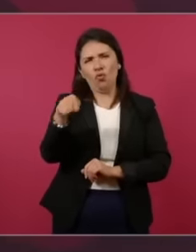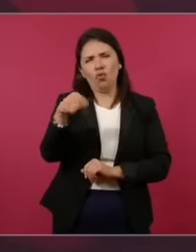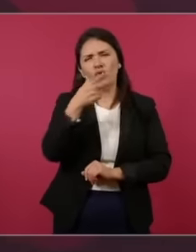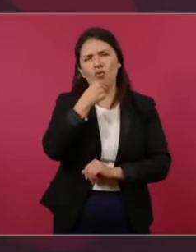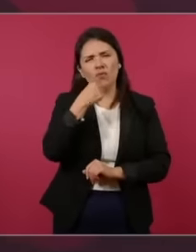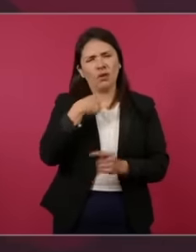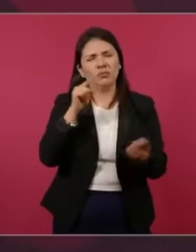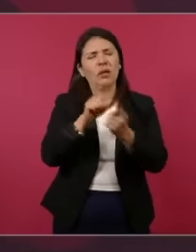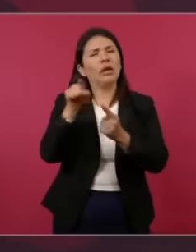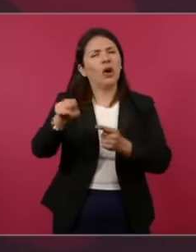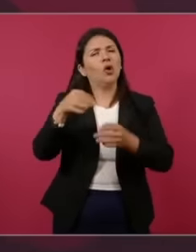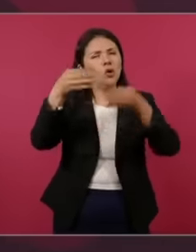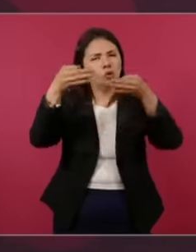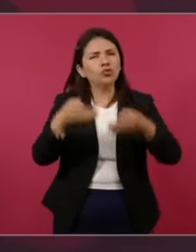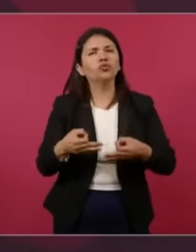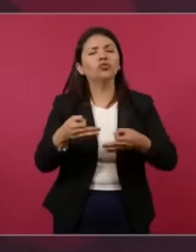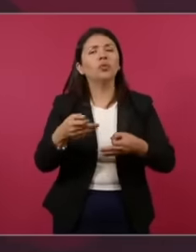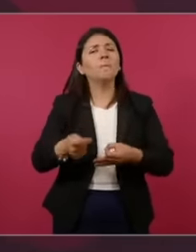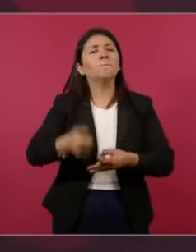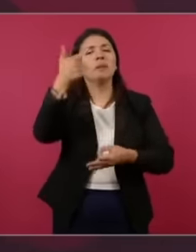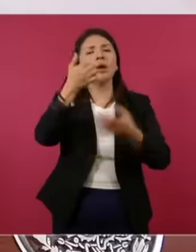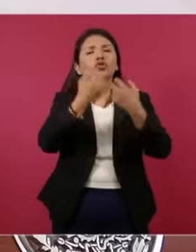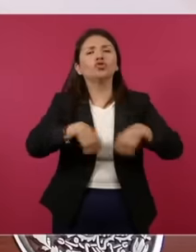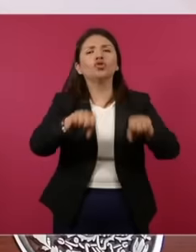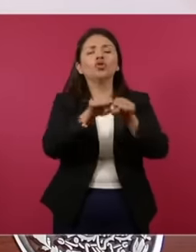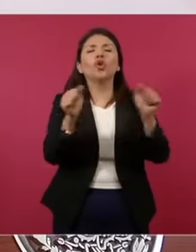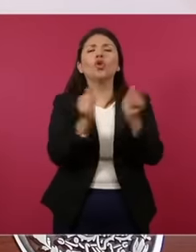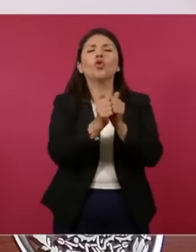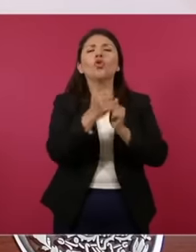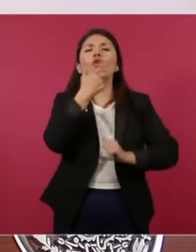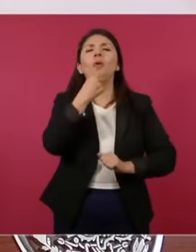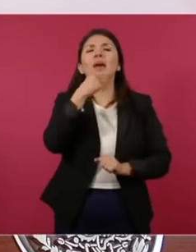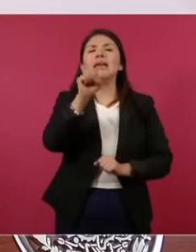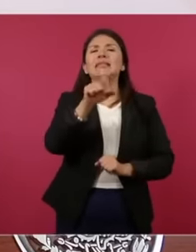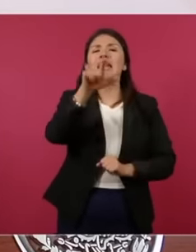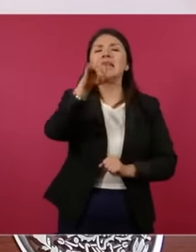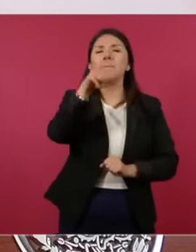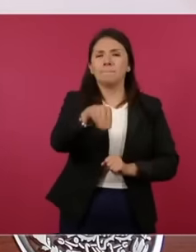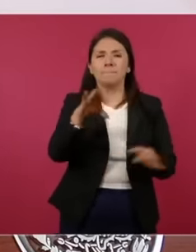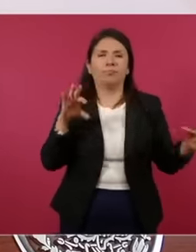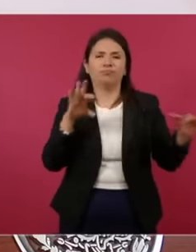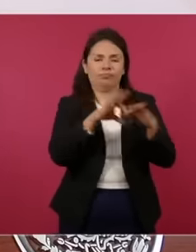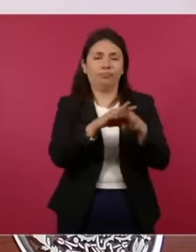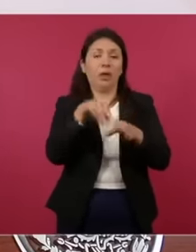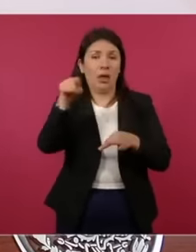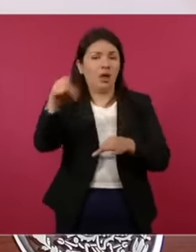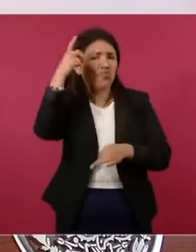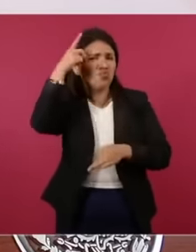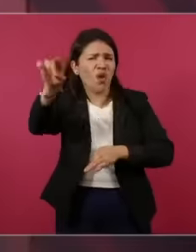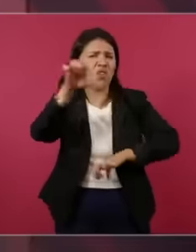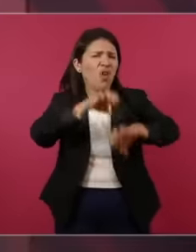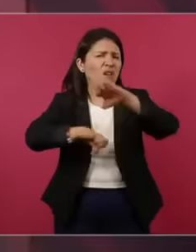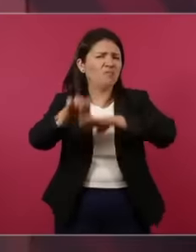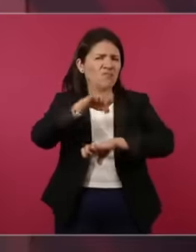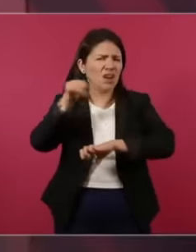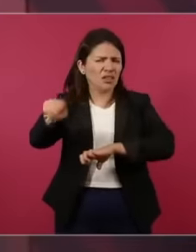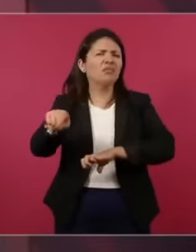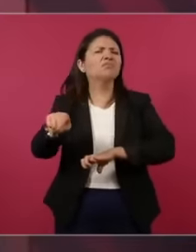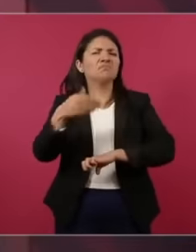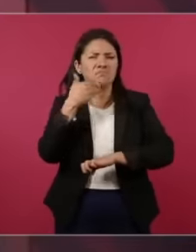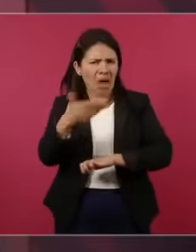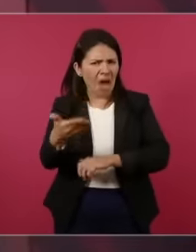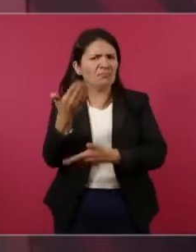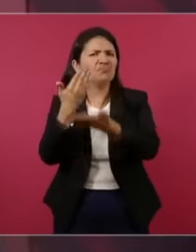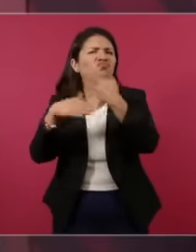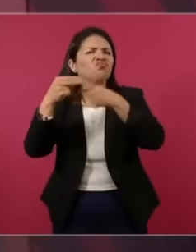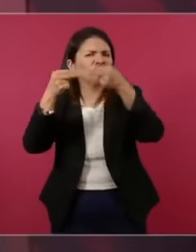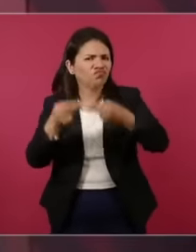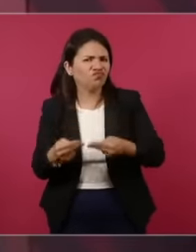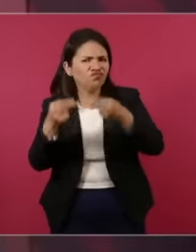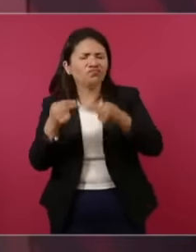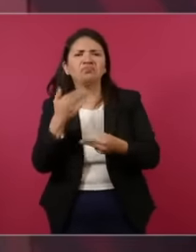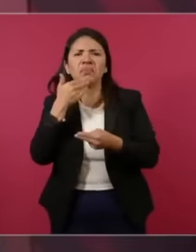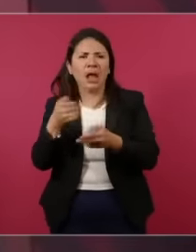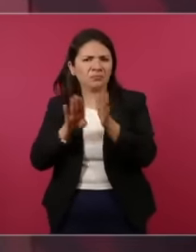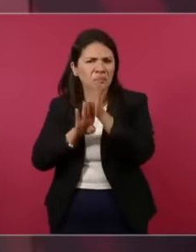he was originally a partner of Carlos Slin. A very prosperous businessman so that